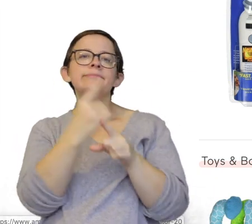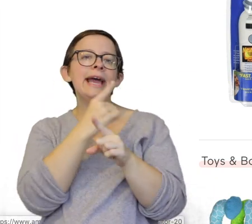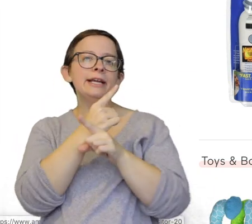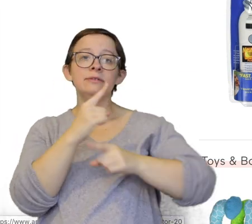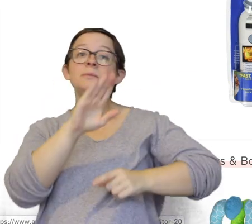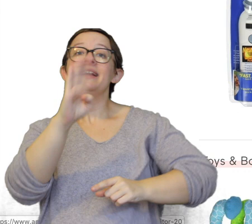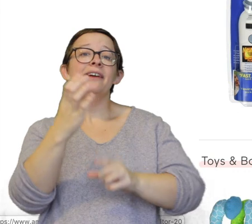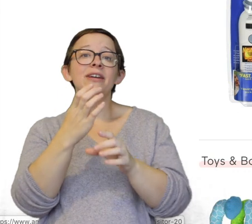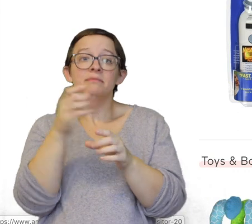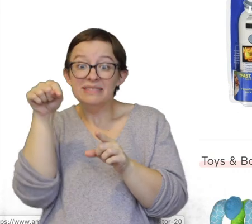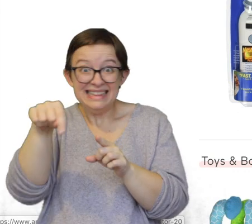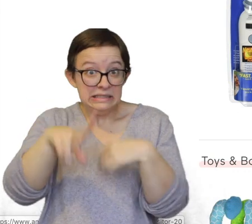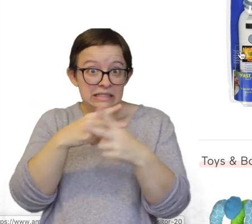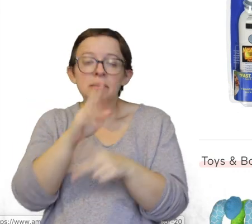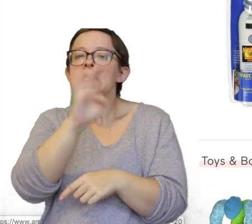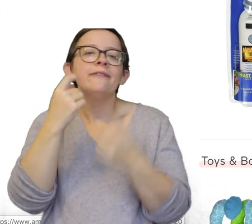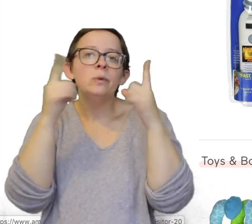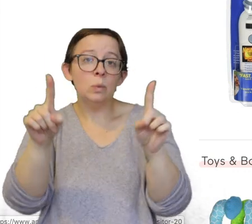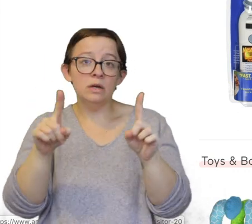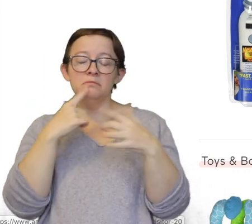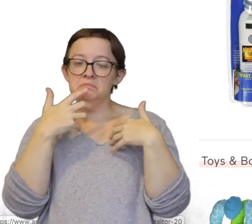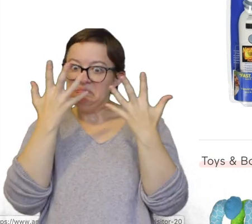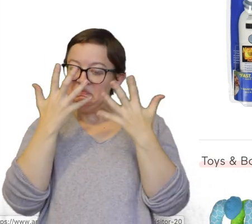We never actually even got this thing to work. It actually made us really mad and upset.